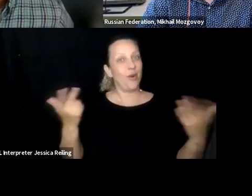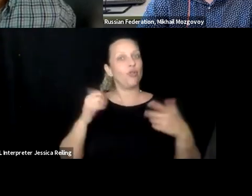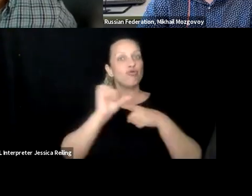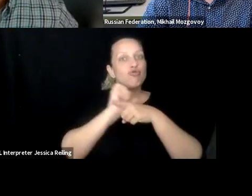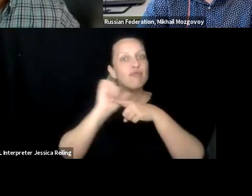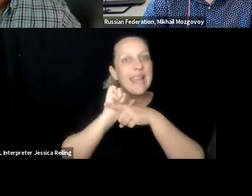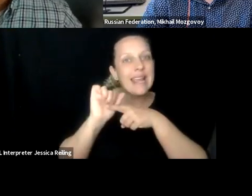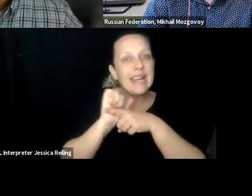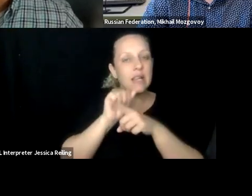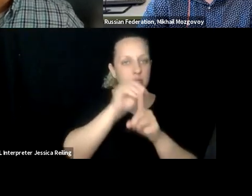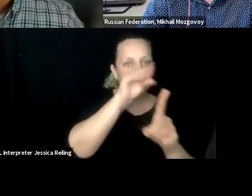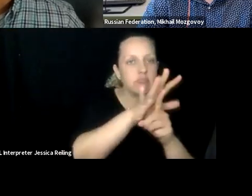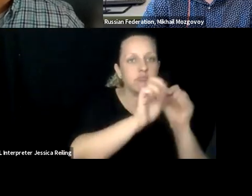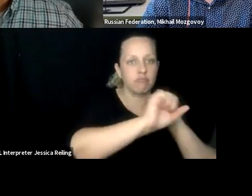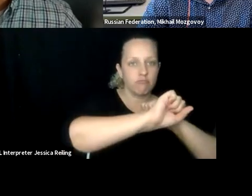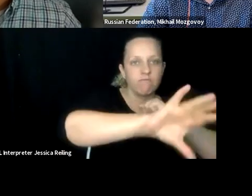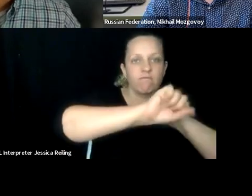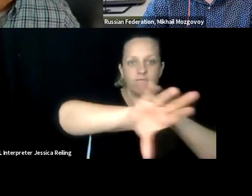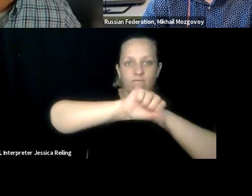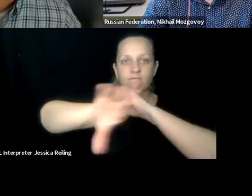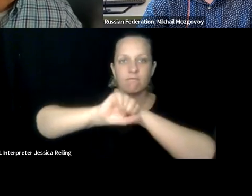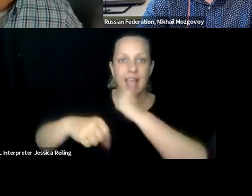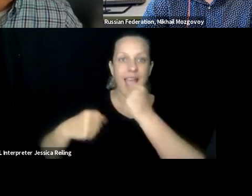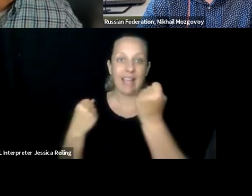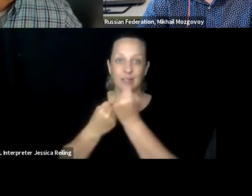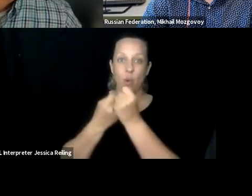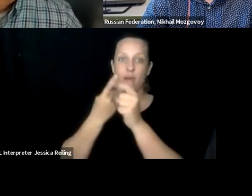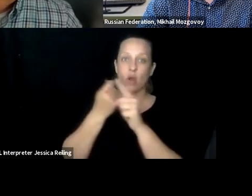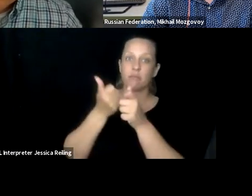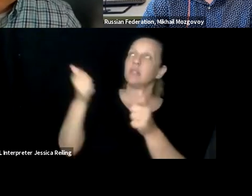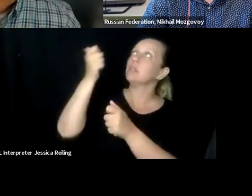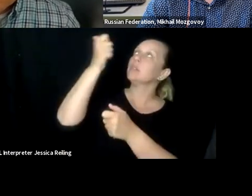There's no point in having the tools there and no one uses it.